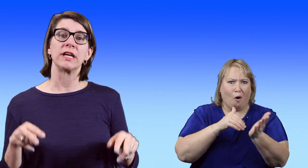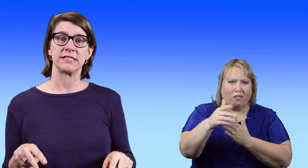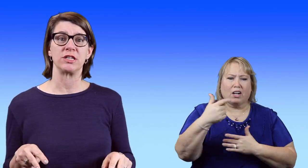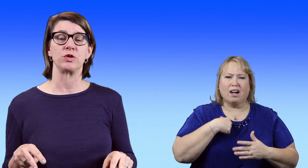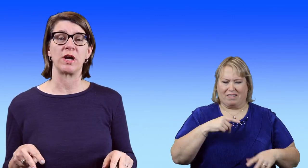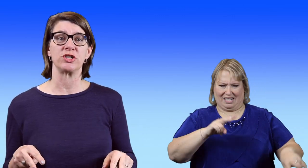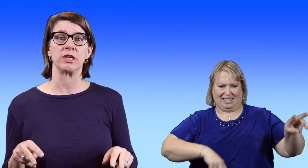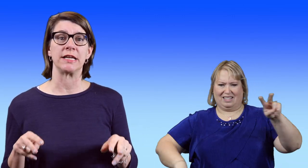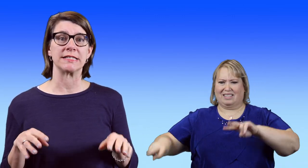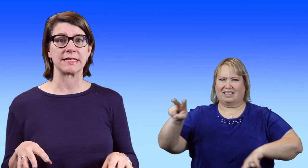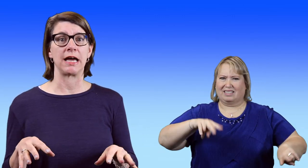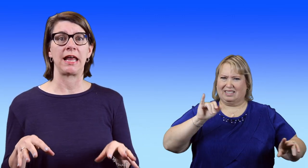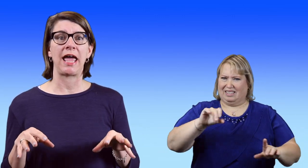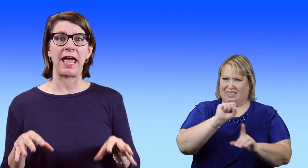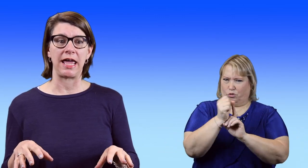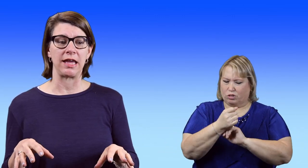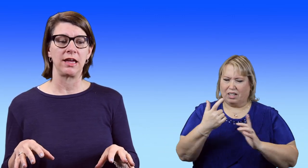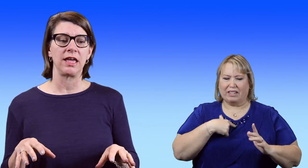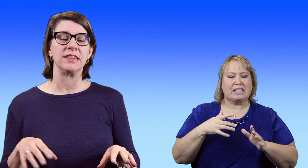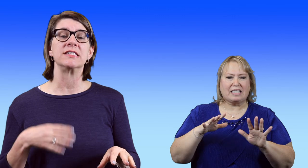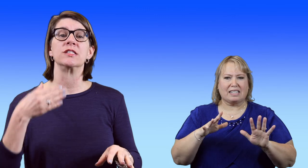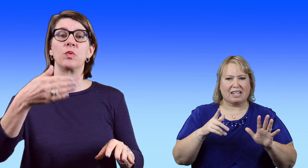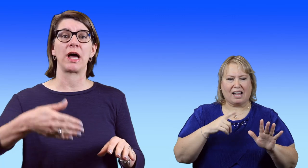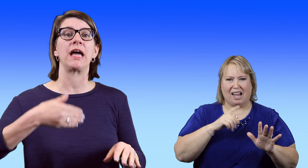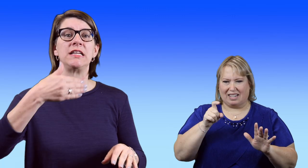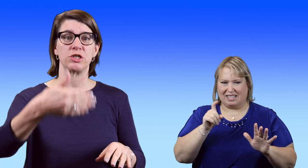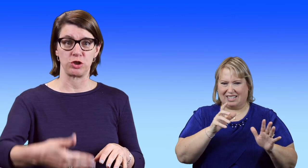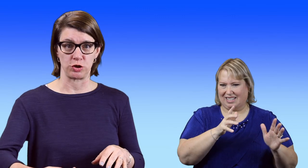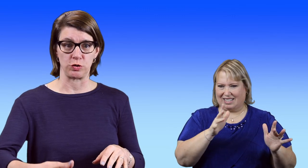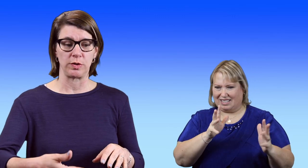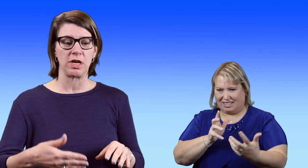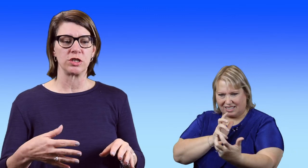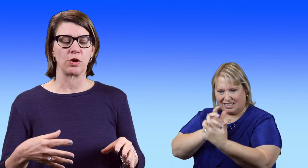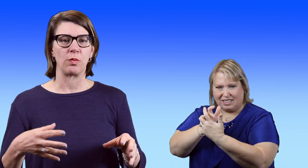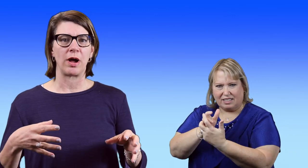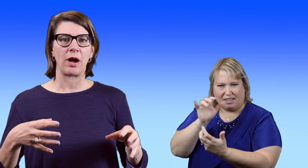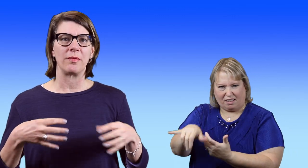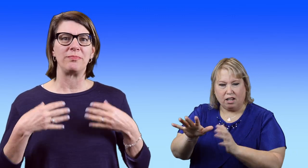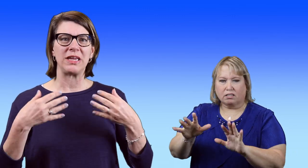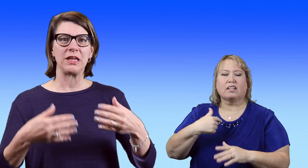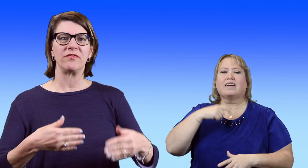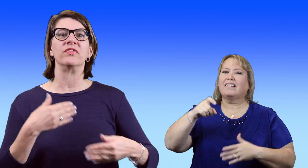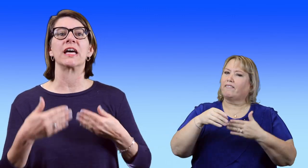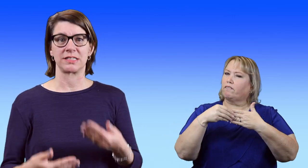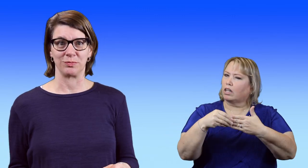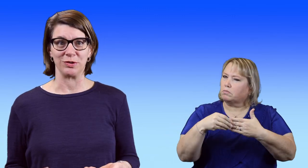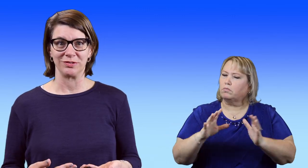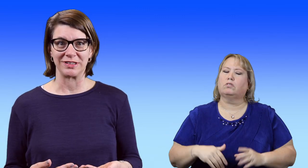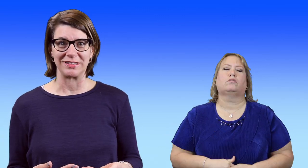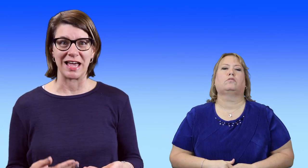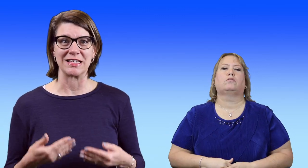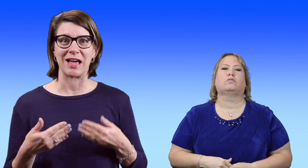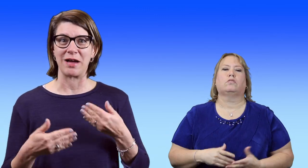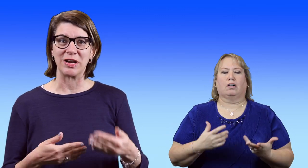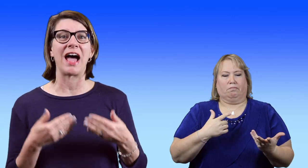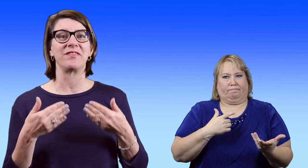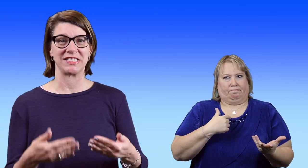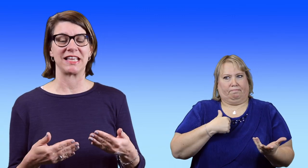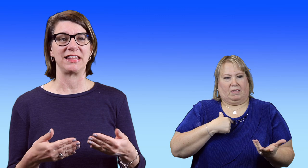at a situation and decide hey, this is what I need to do. So be flexible. I would have to say that.